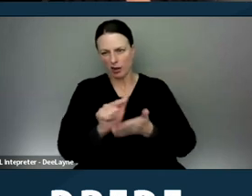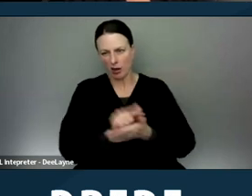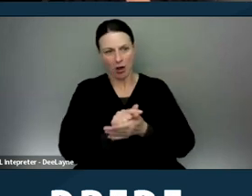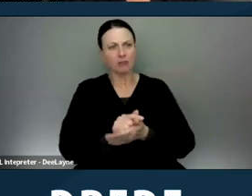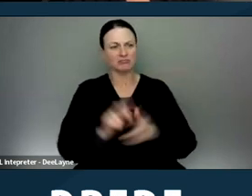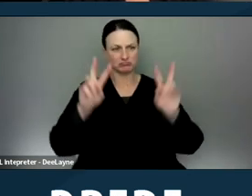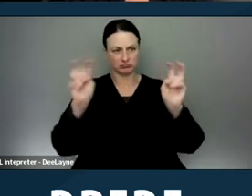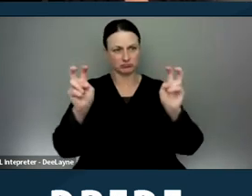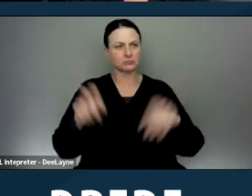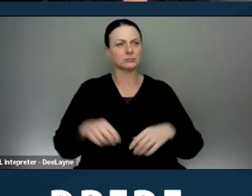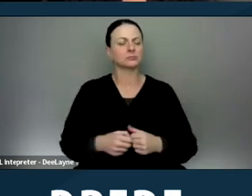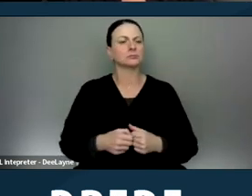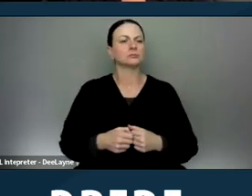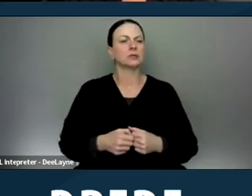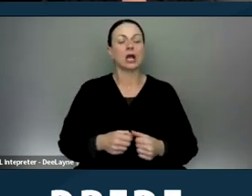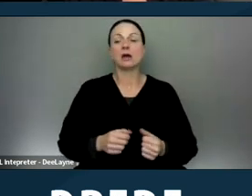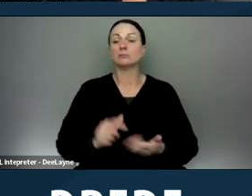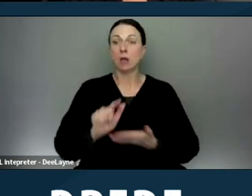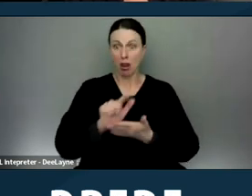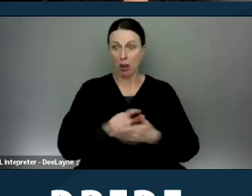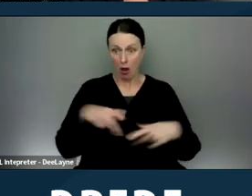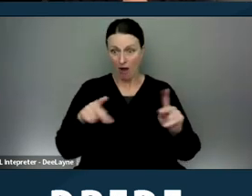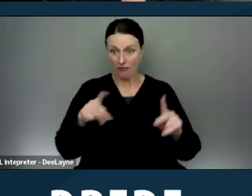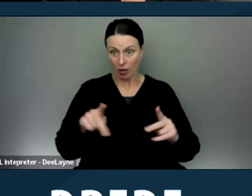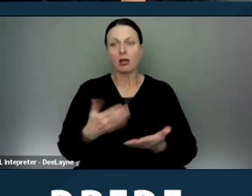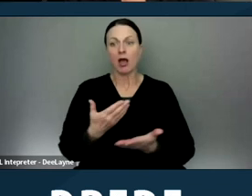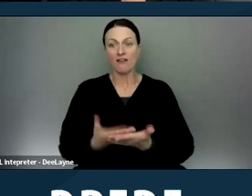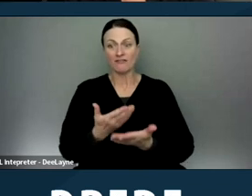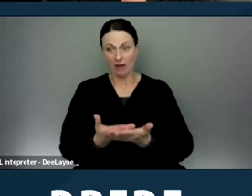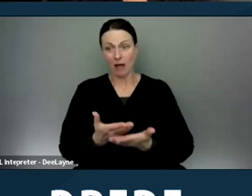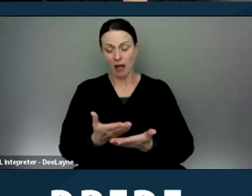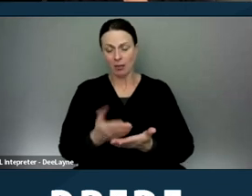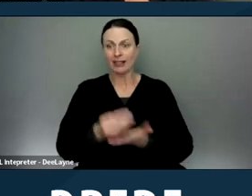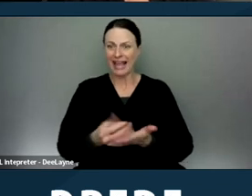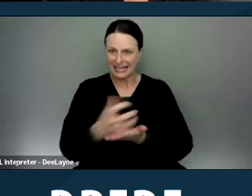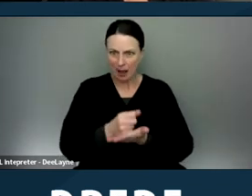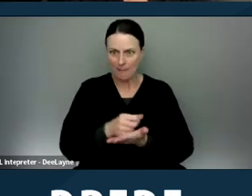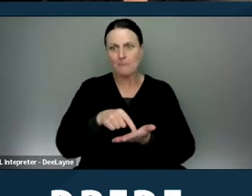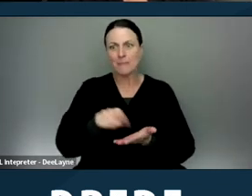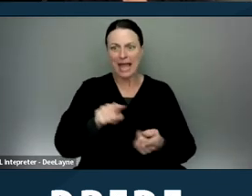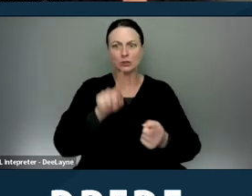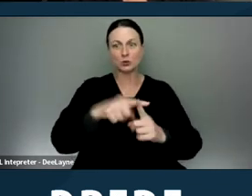lawful, verifiable income paid directly to a tenant, a tenant's representative